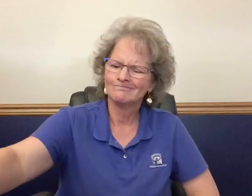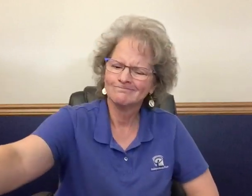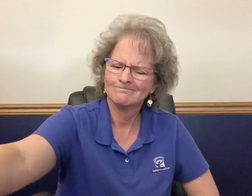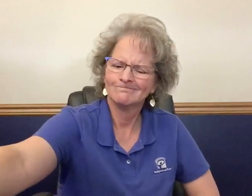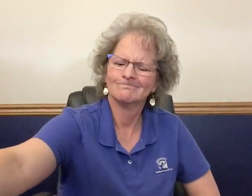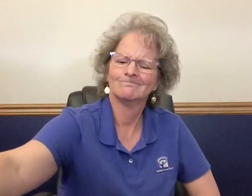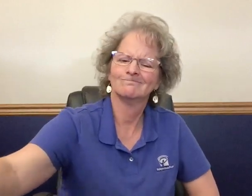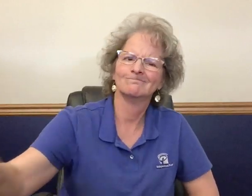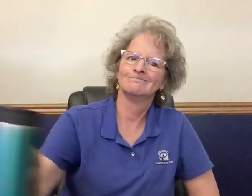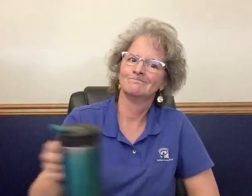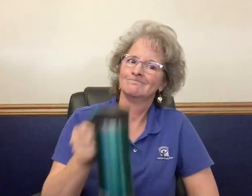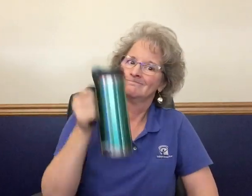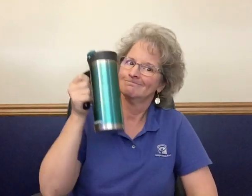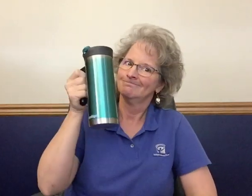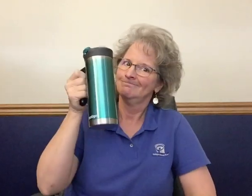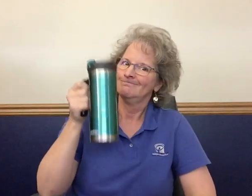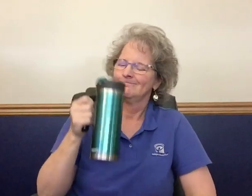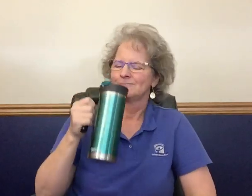that question?